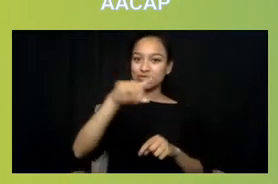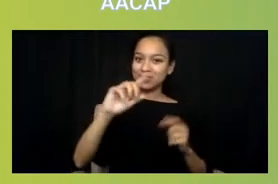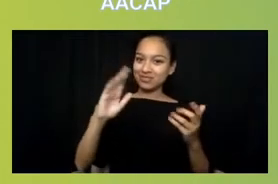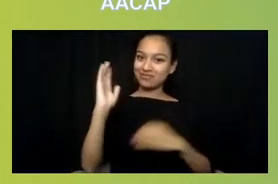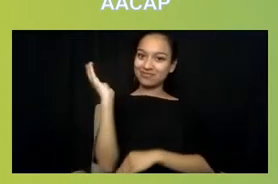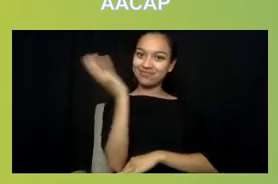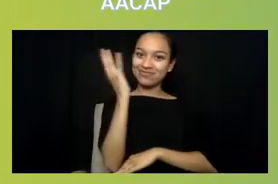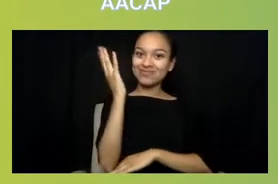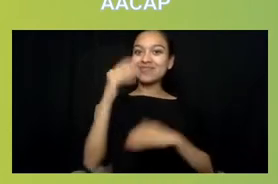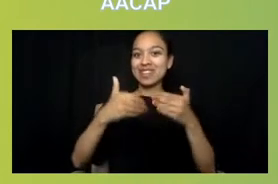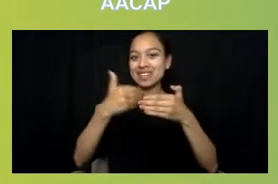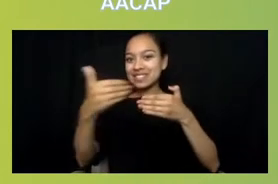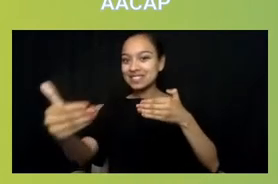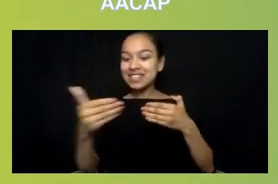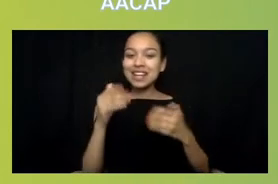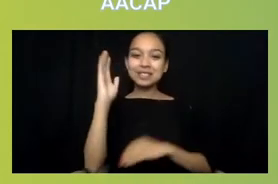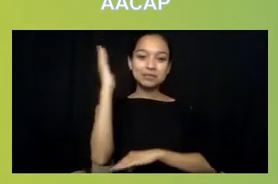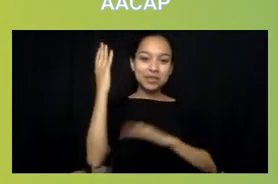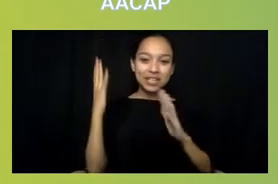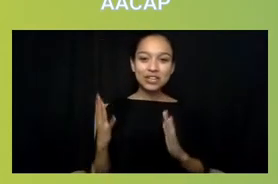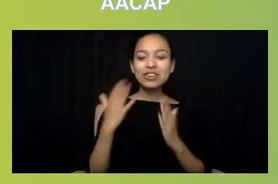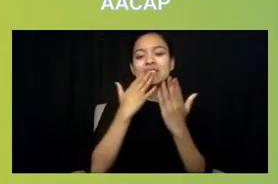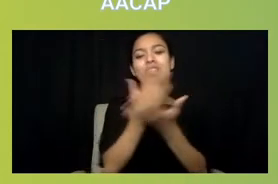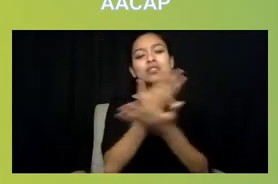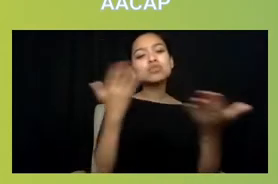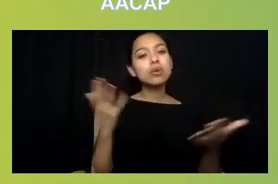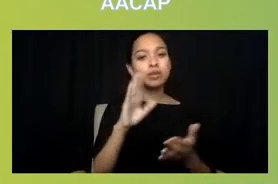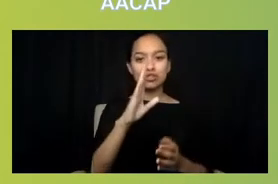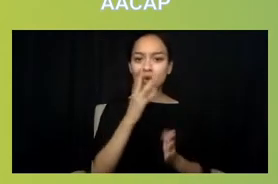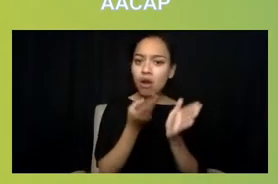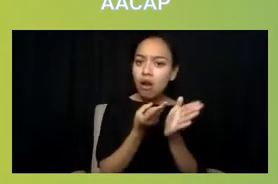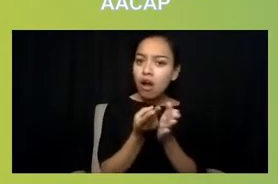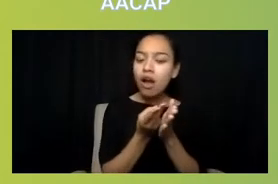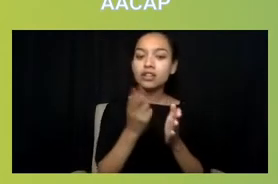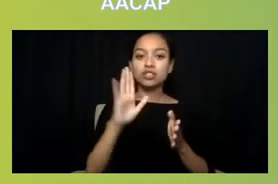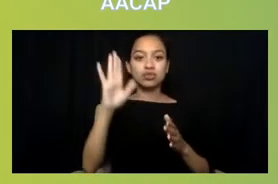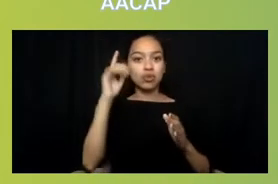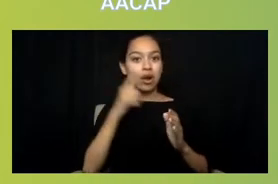Thank you so much for your candor, for your expertise. The passion you brought to today's discussion.